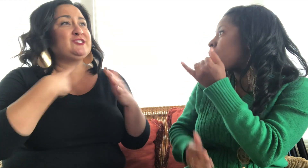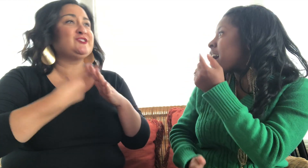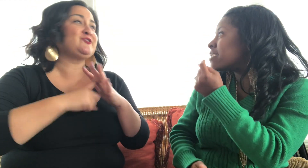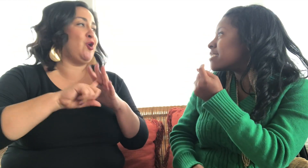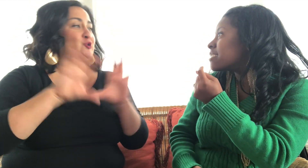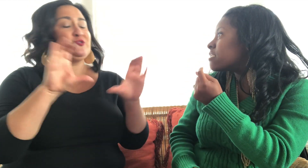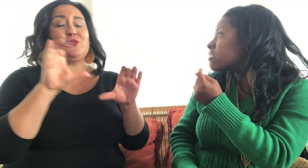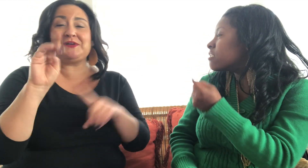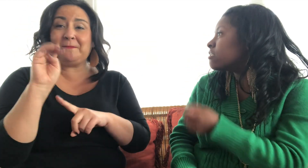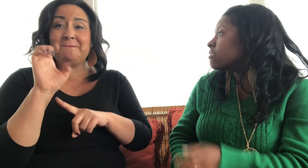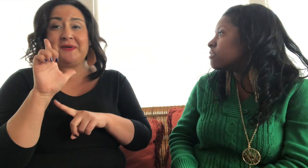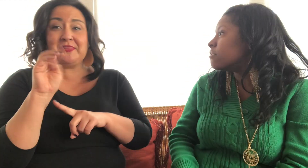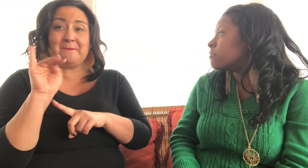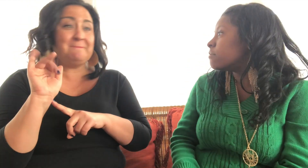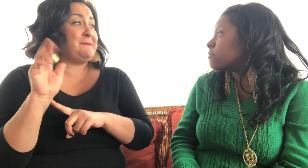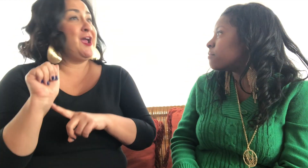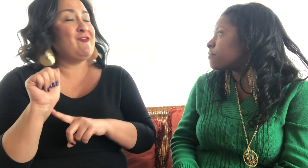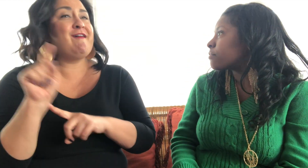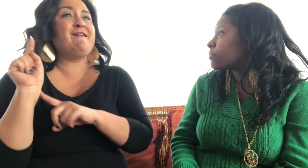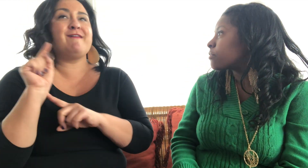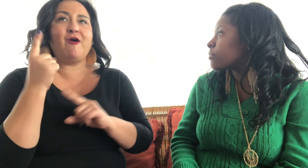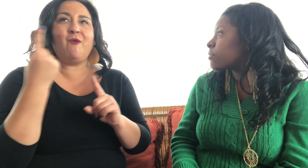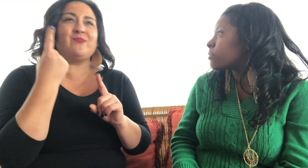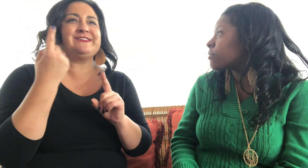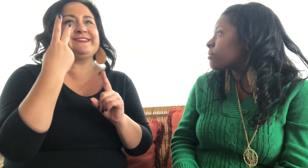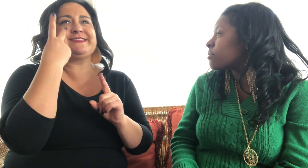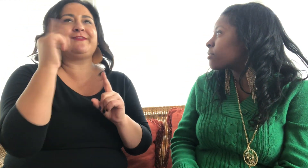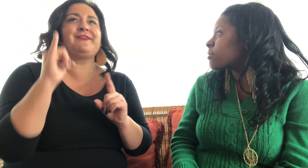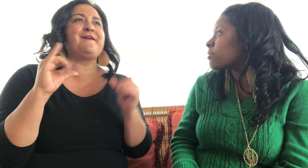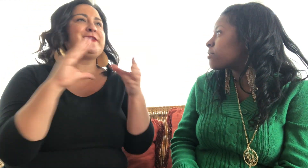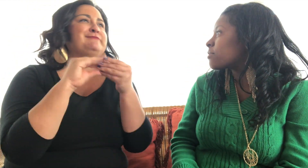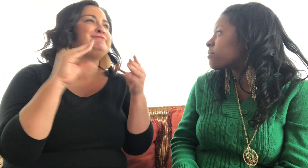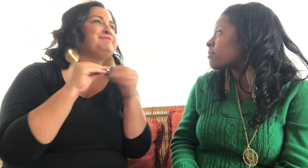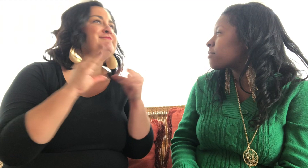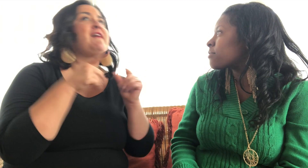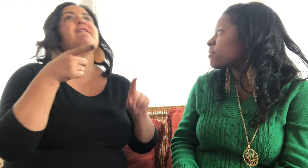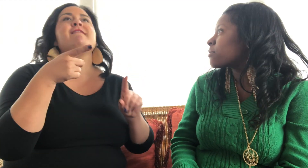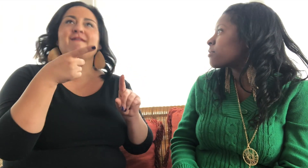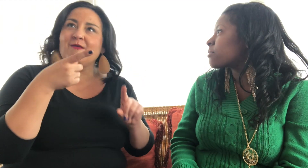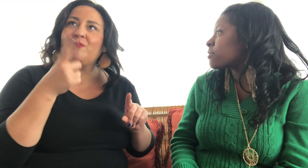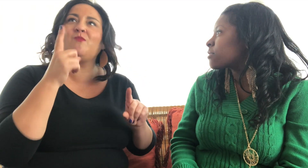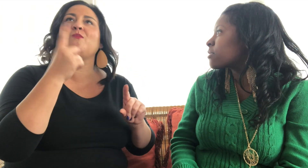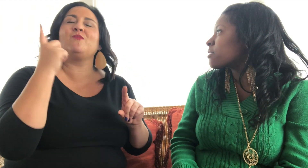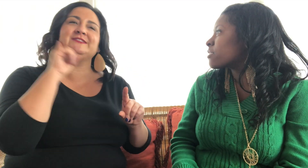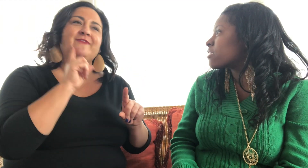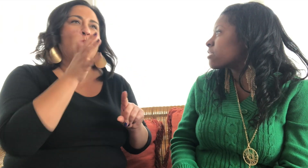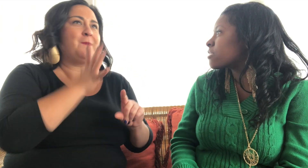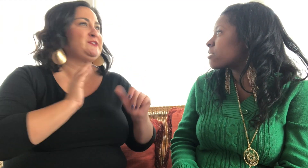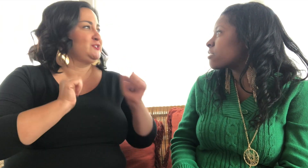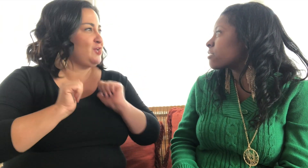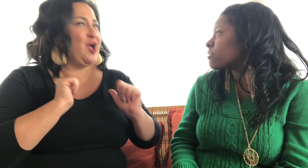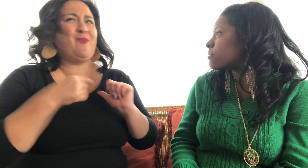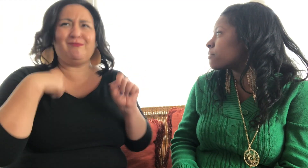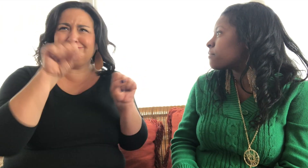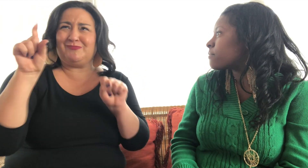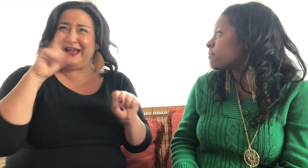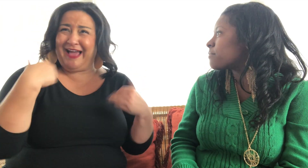When I started doing Melmira, I saw comments of people saying, "That Deaf woman show!"